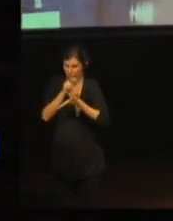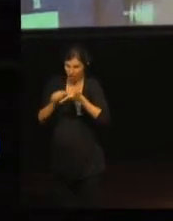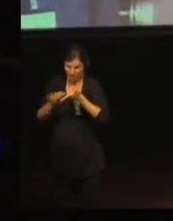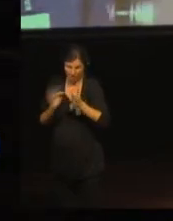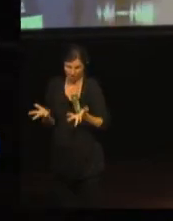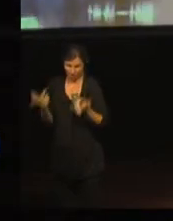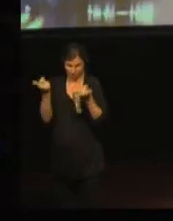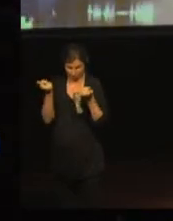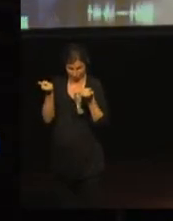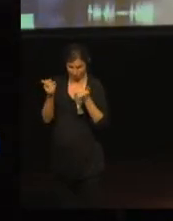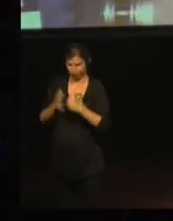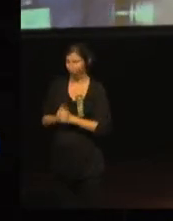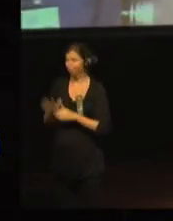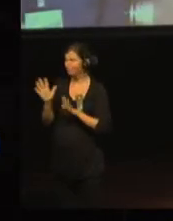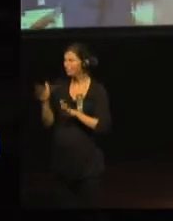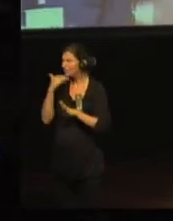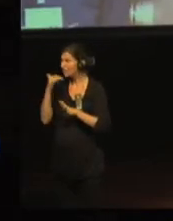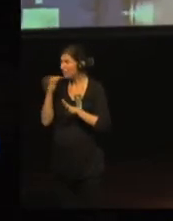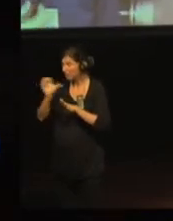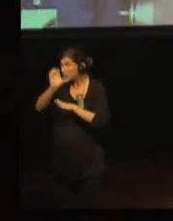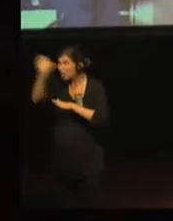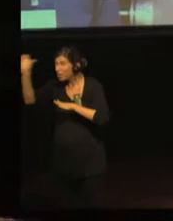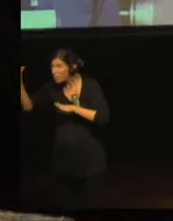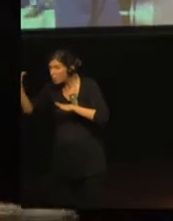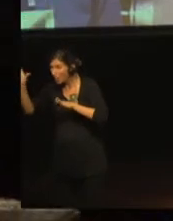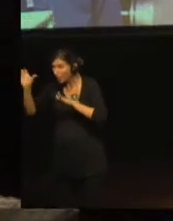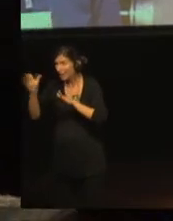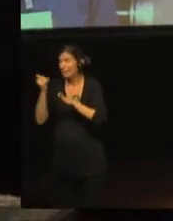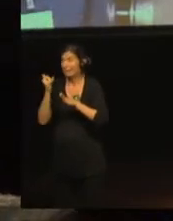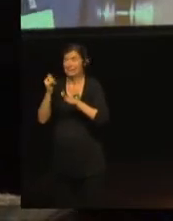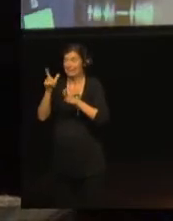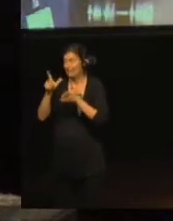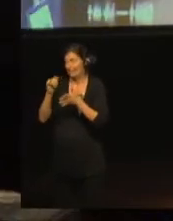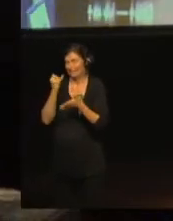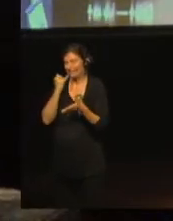so sometimes it made it very hard for us to mention the project.